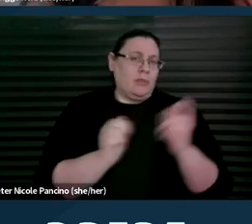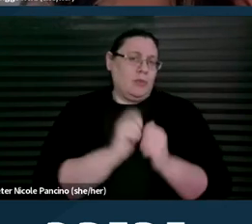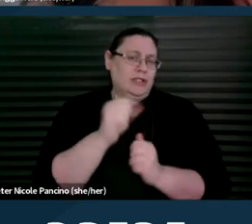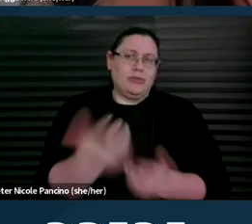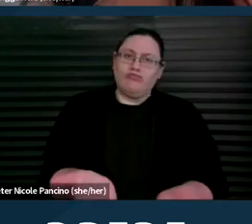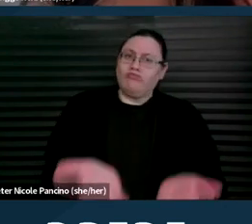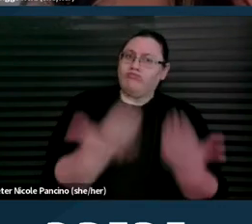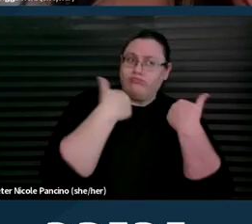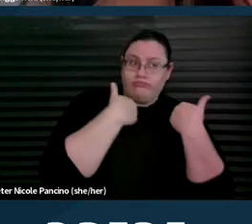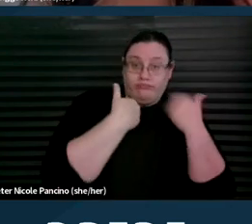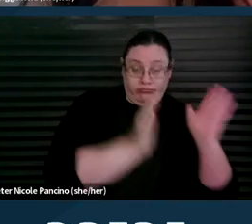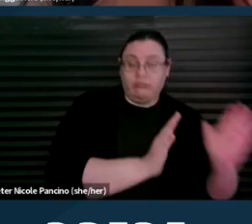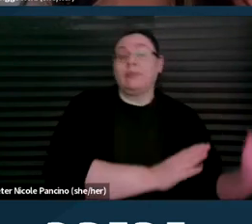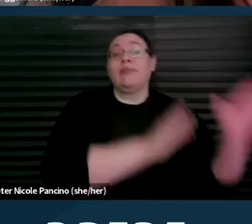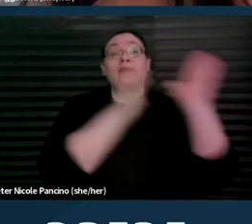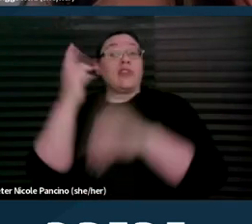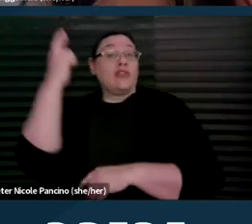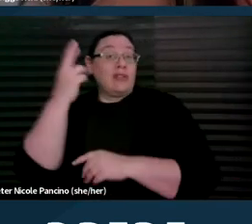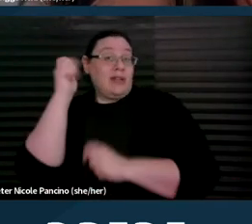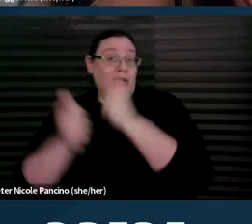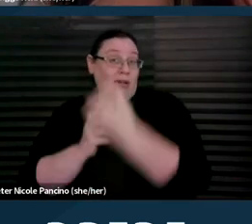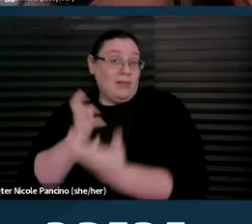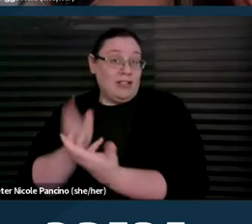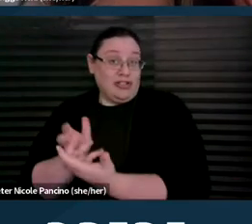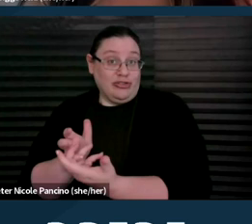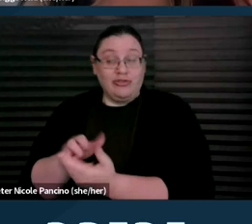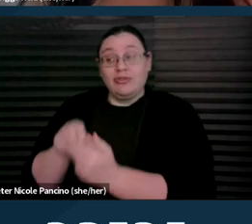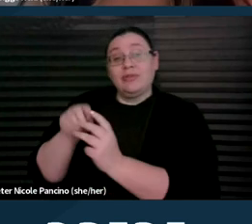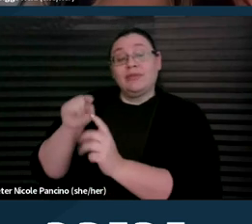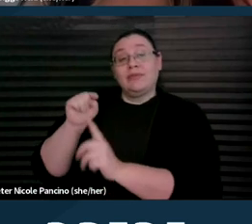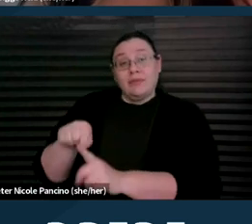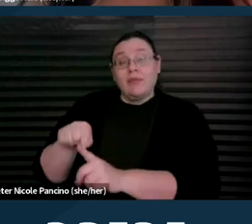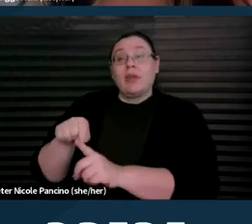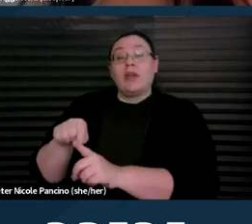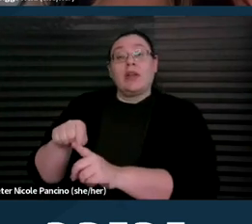versus reasonable accommodations. And reasonable accommodations